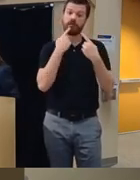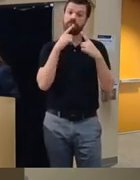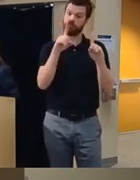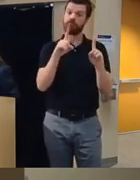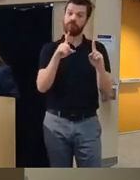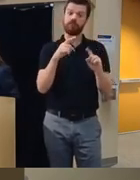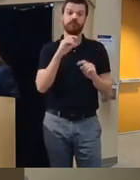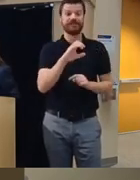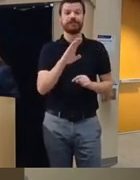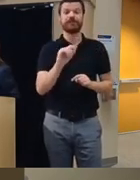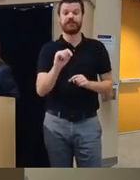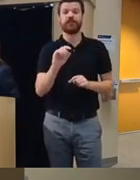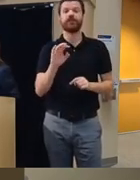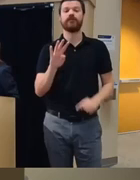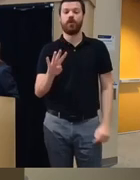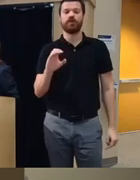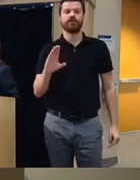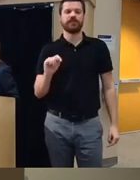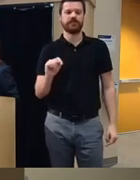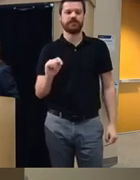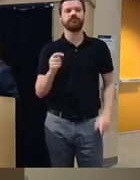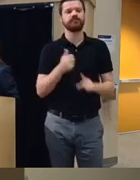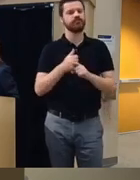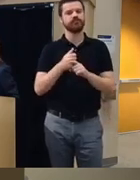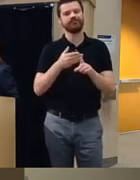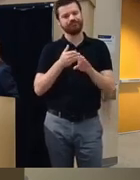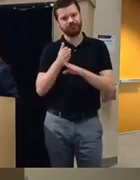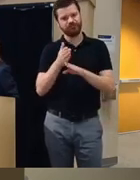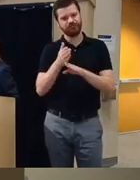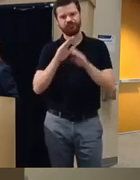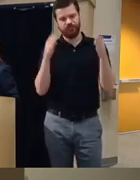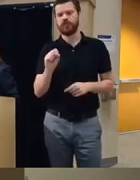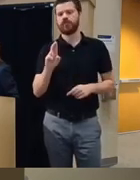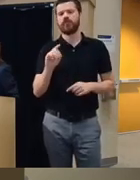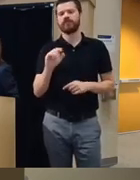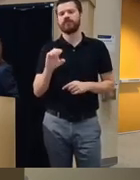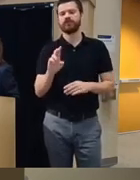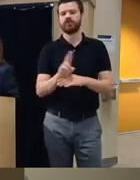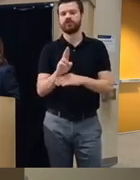CBT and it's primarily just focuses on substance use and then the literature suggests and this is